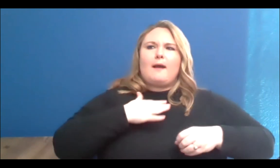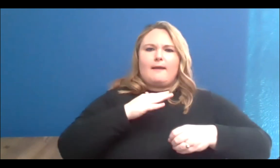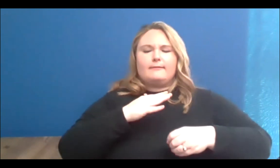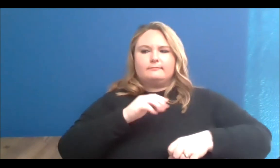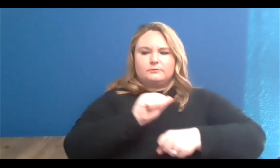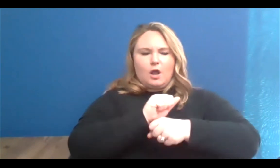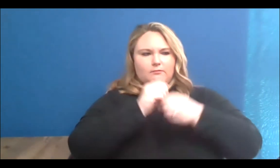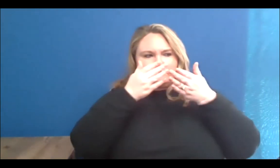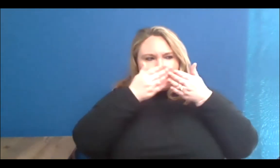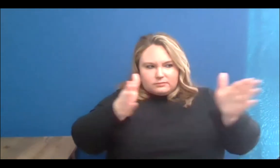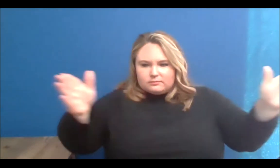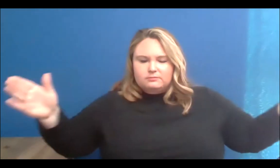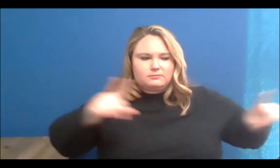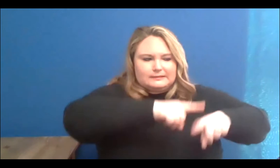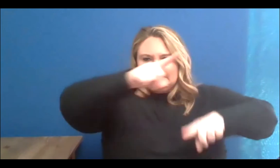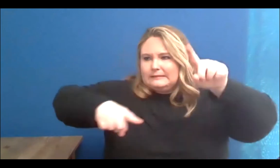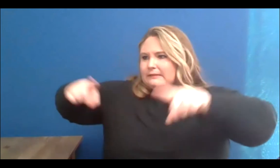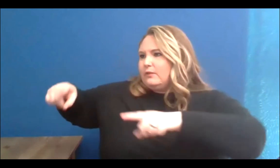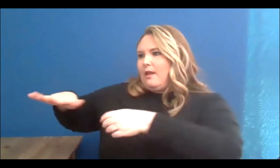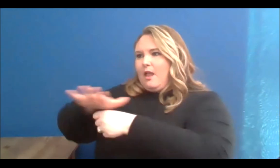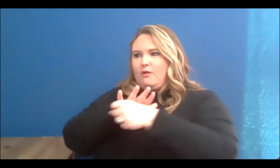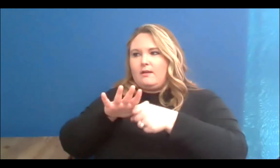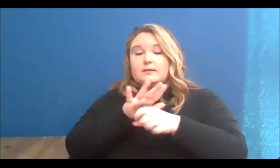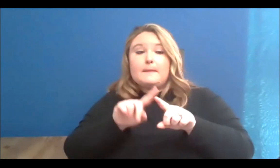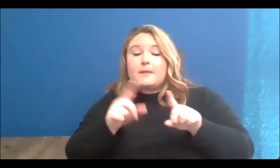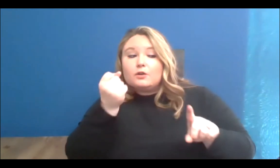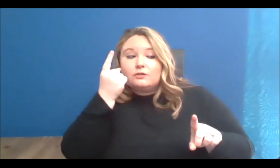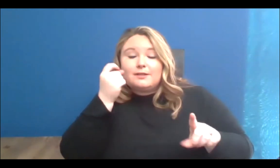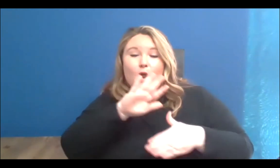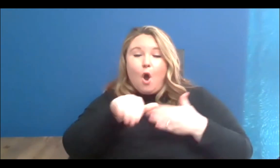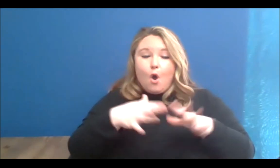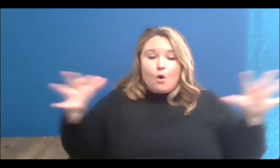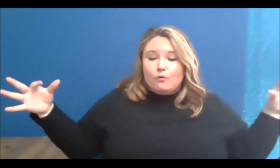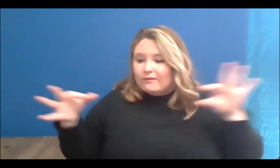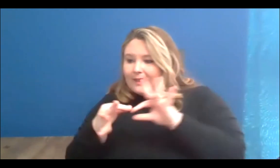common thread between them all truly is looking through the world with a lens of